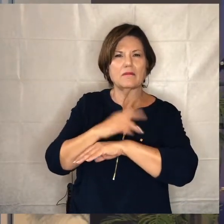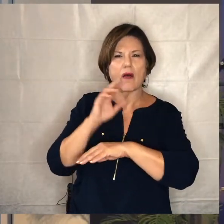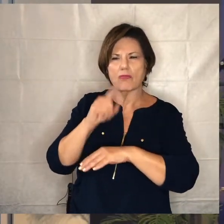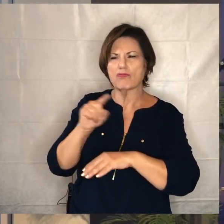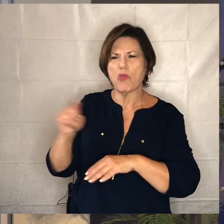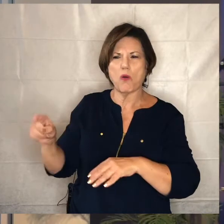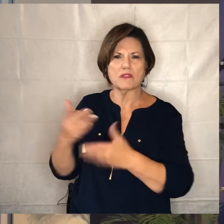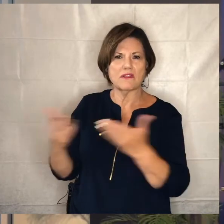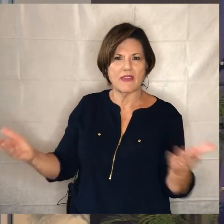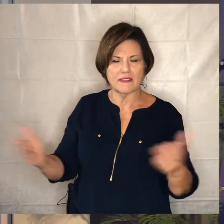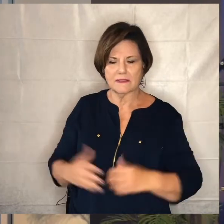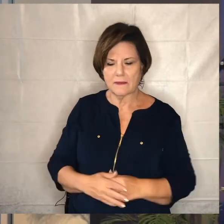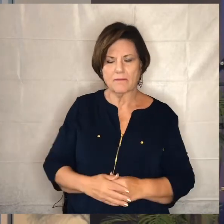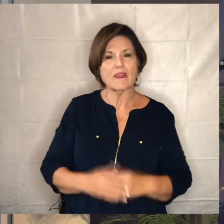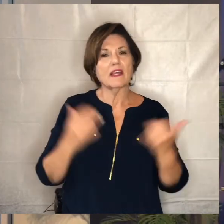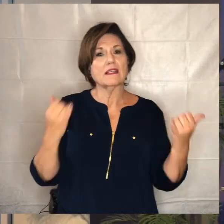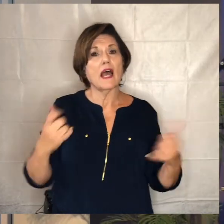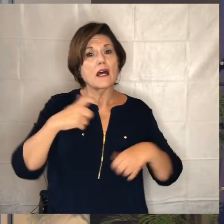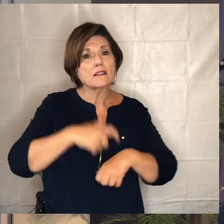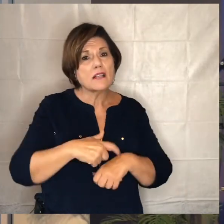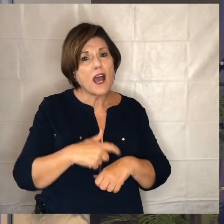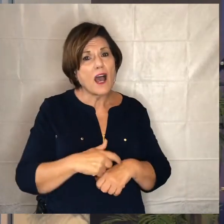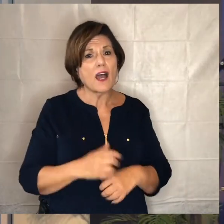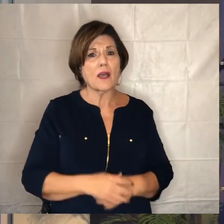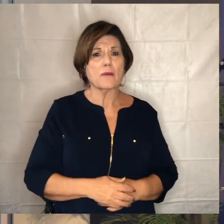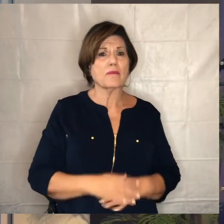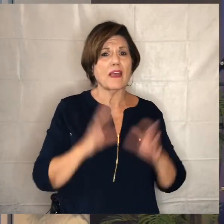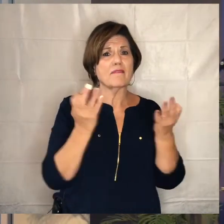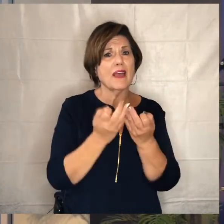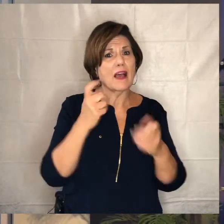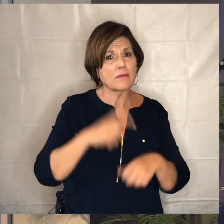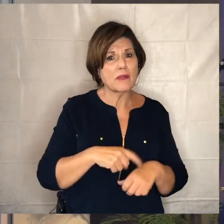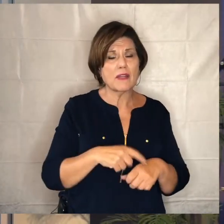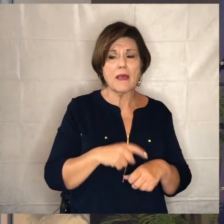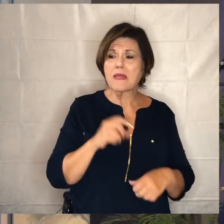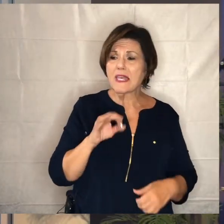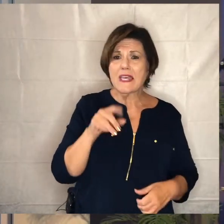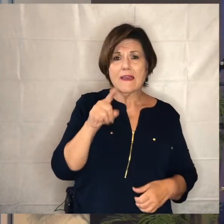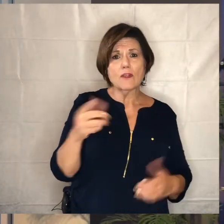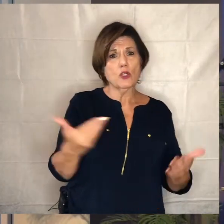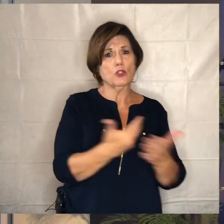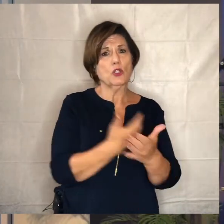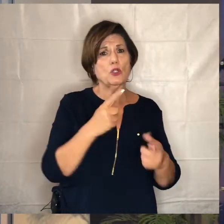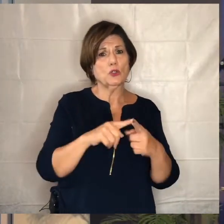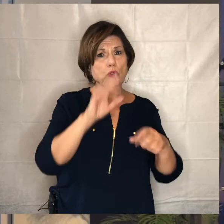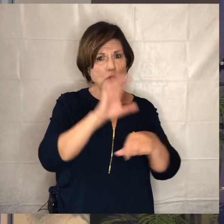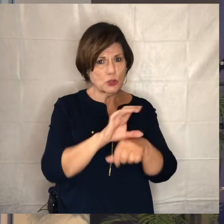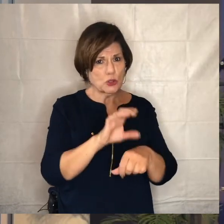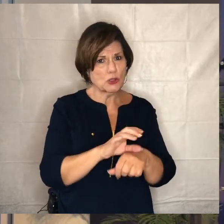bit of time right now uh kind of in kind of our family time so if you're new to the church um you're welcome to